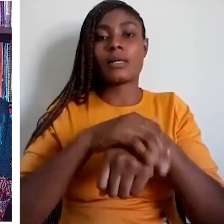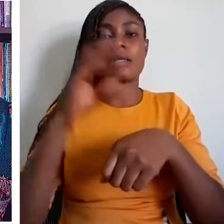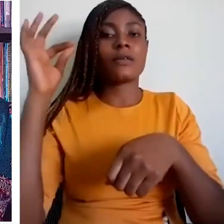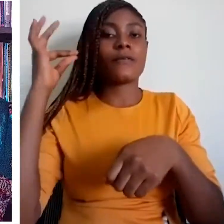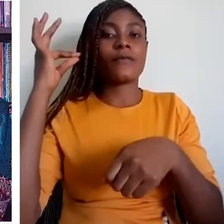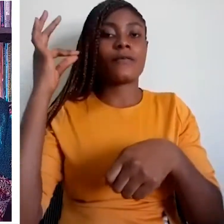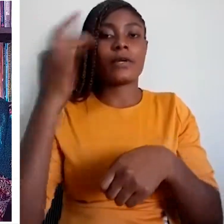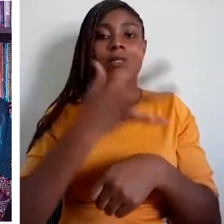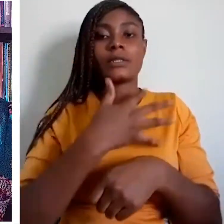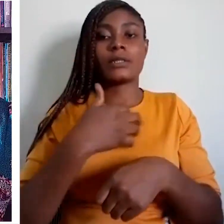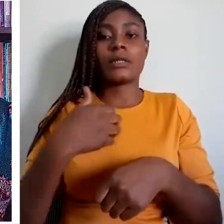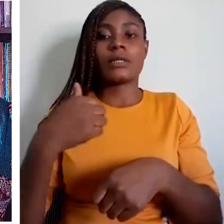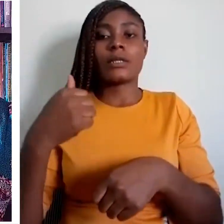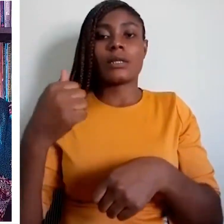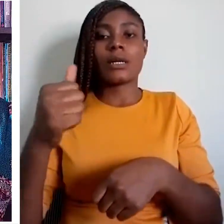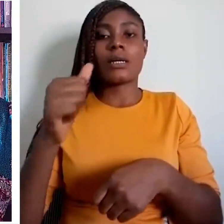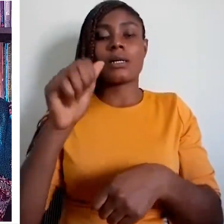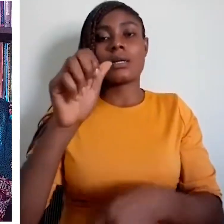a small population is involved.